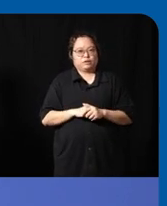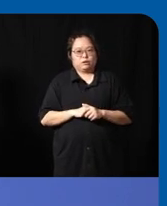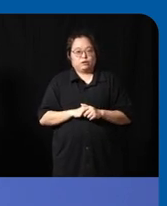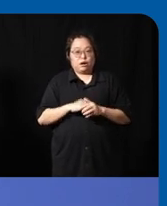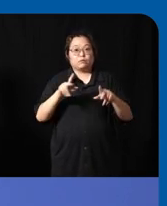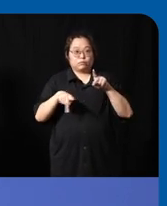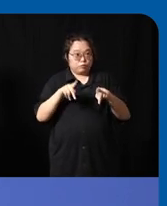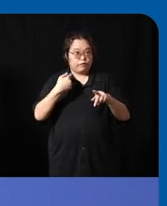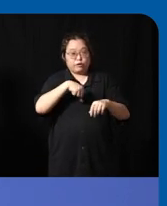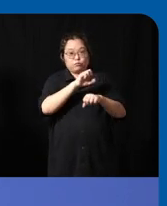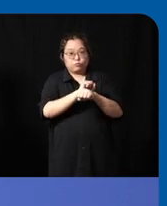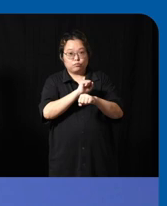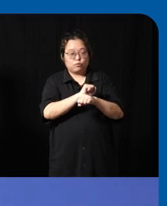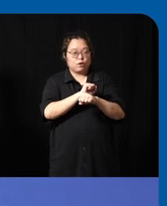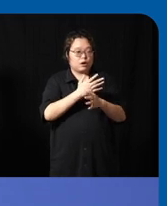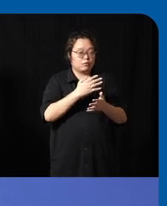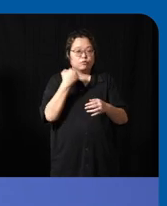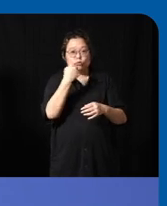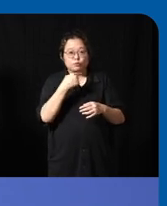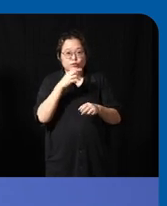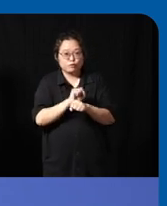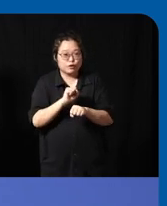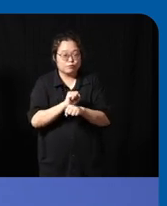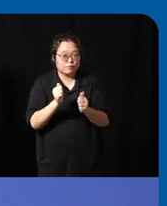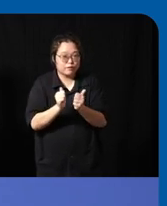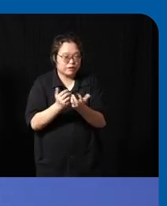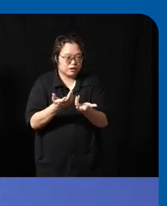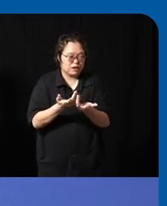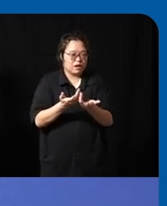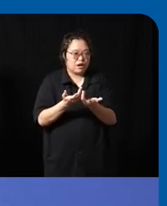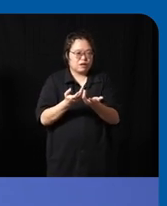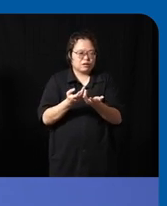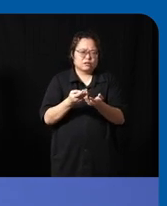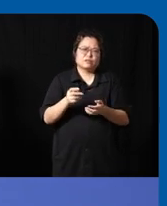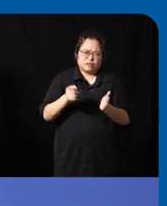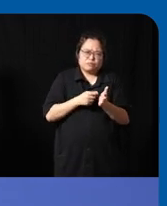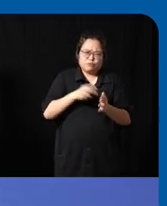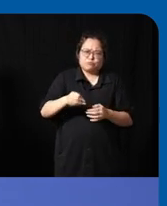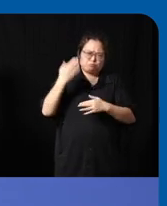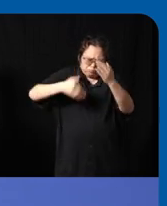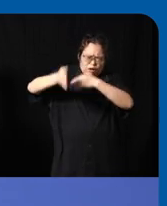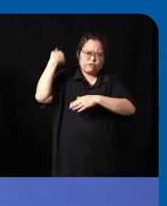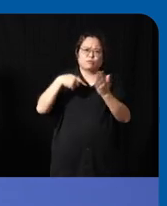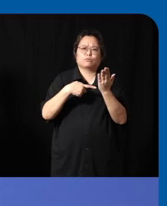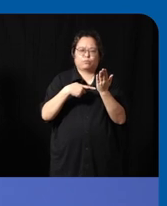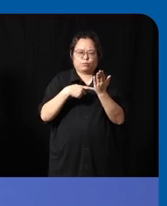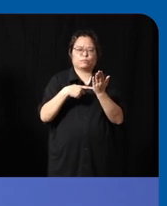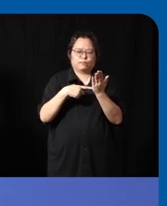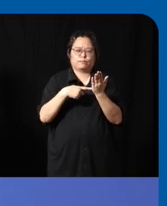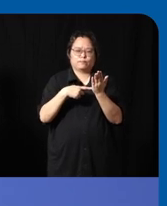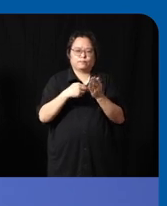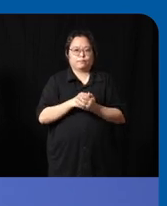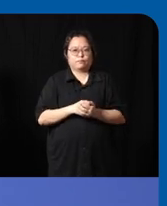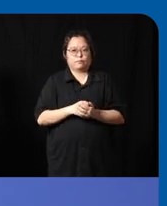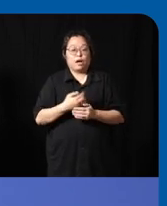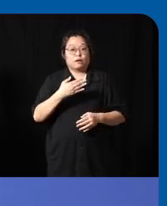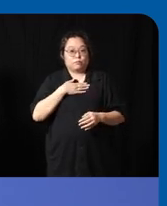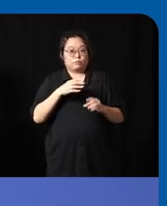with really brings us back to older Technologies so in my own work uh autistic individuals I work